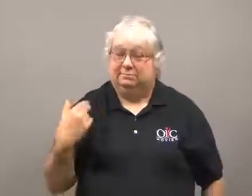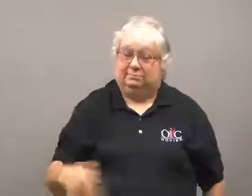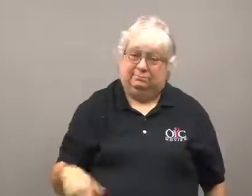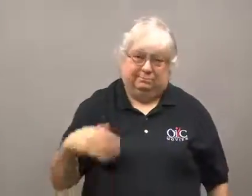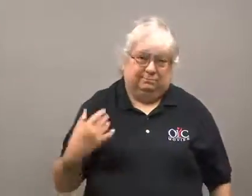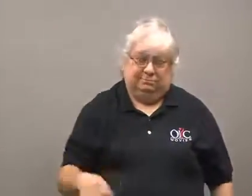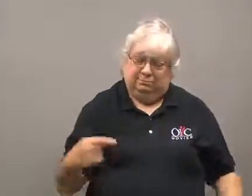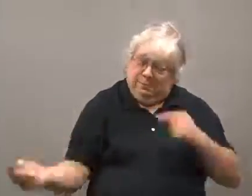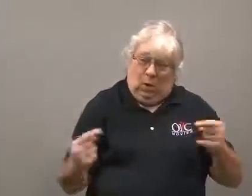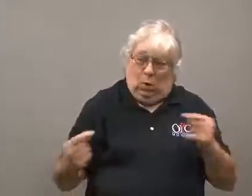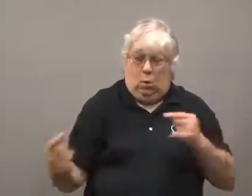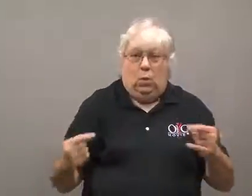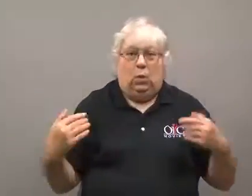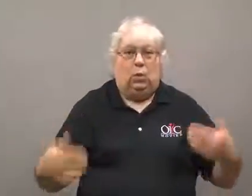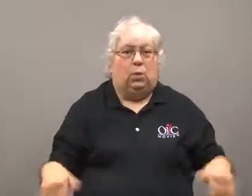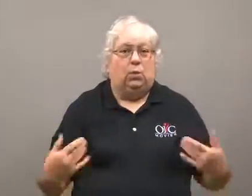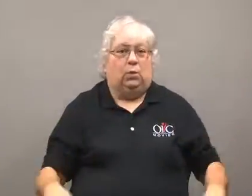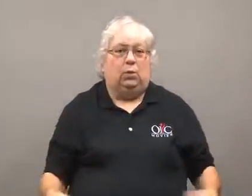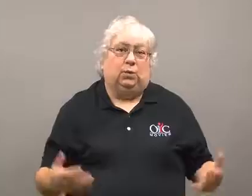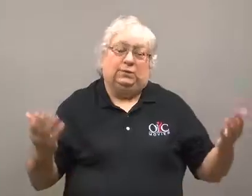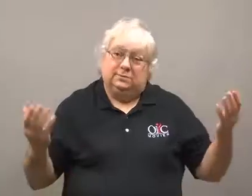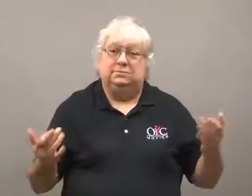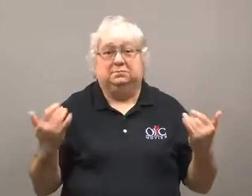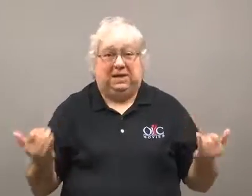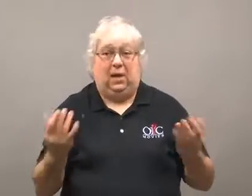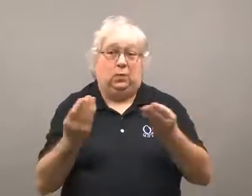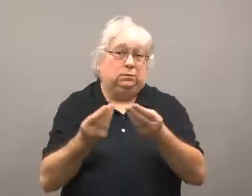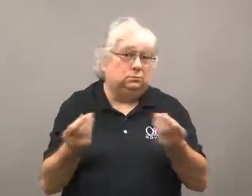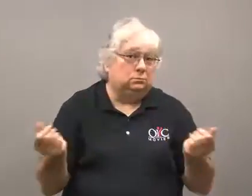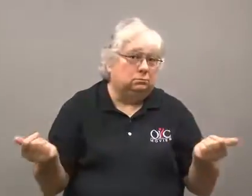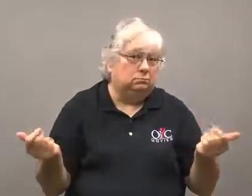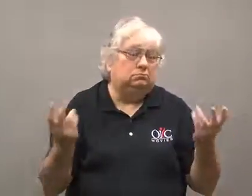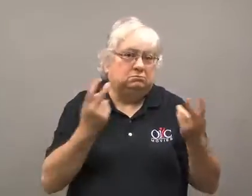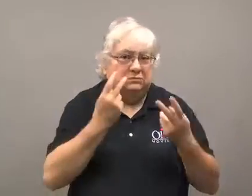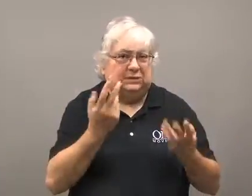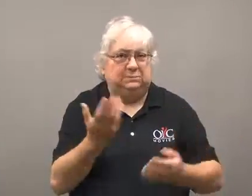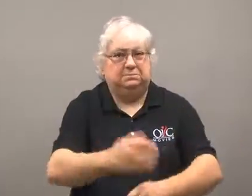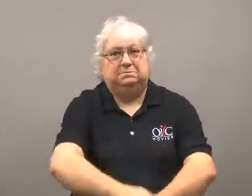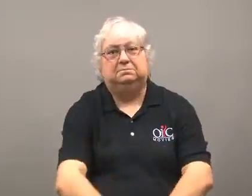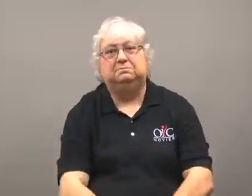There has been a lot of dissension on this issue. We'll see if it's all resolved.